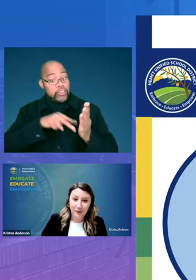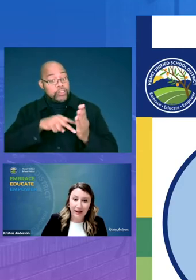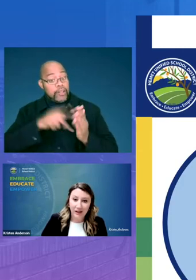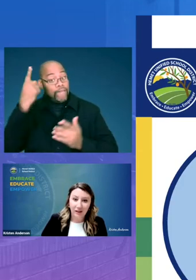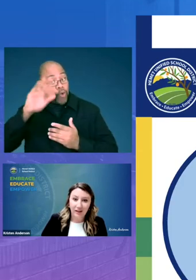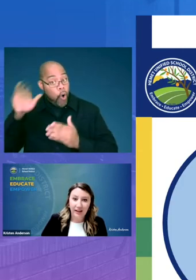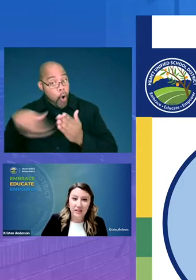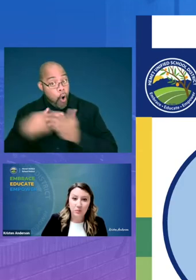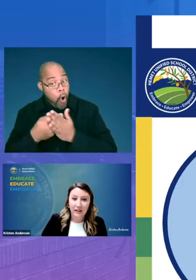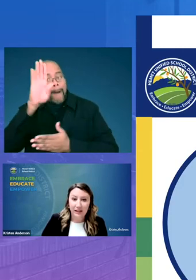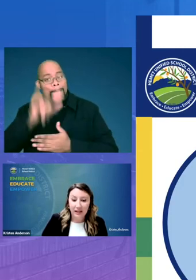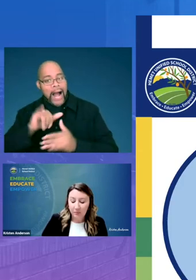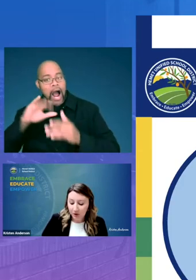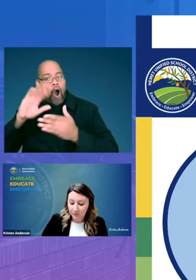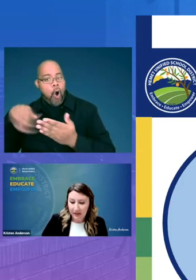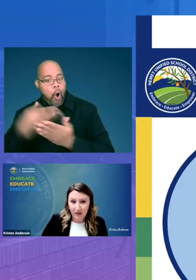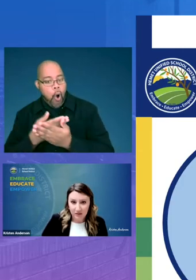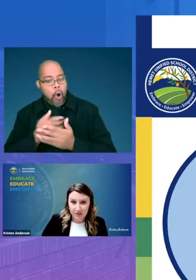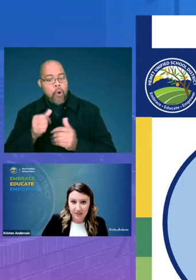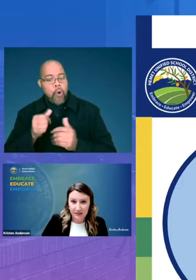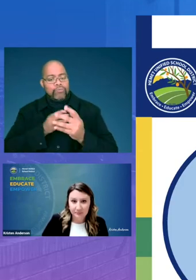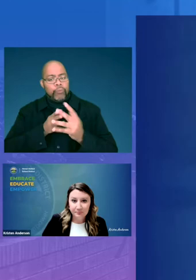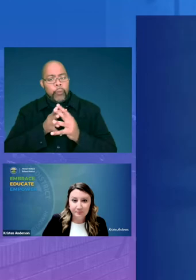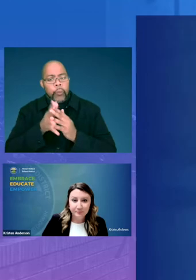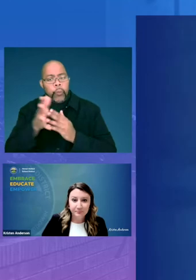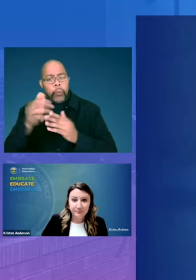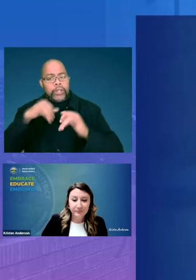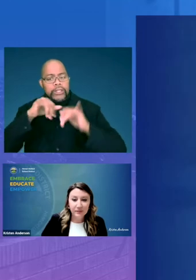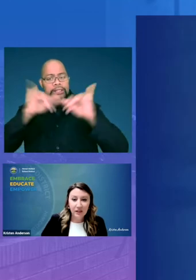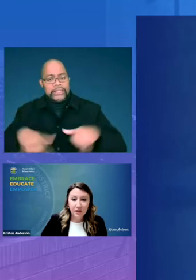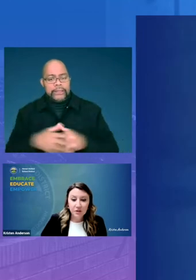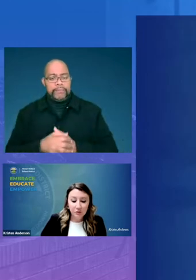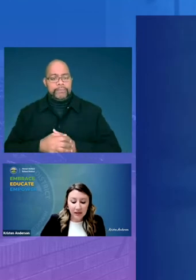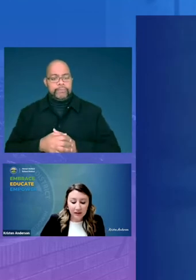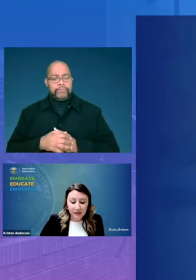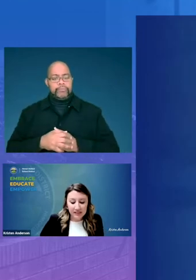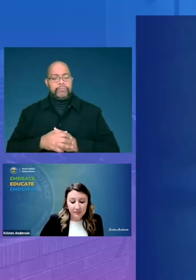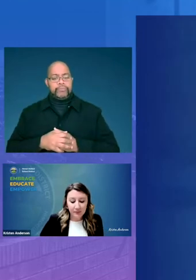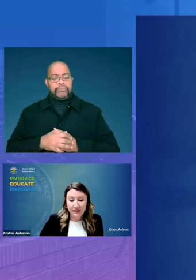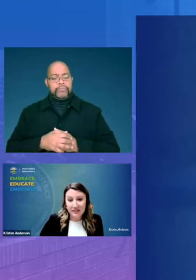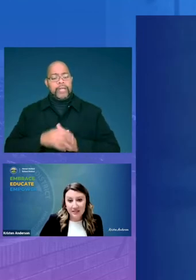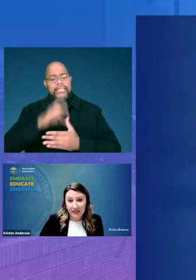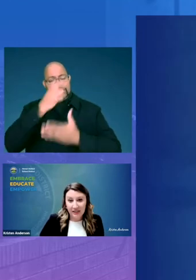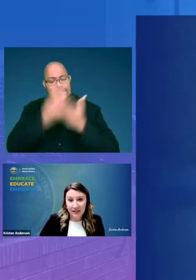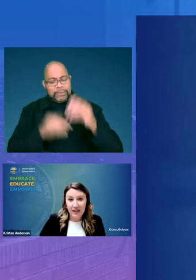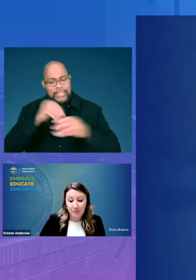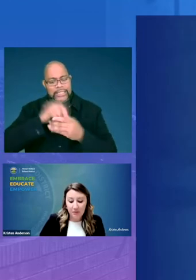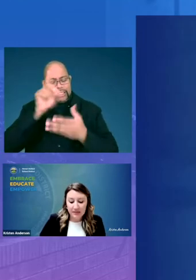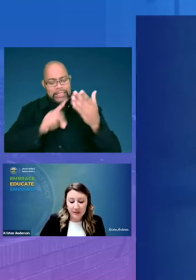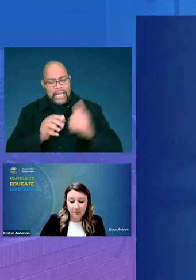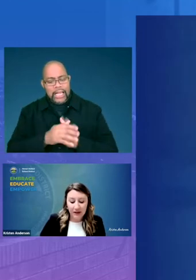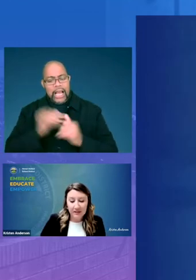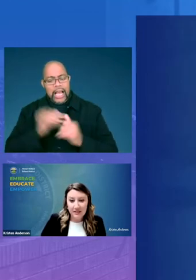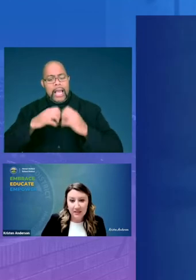by all as we let it permeate our system so diving deeper into designing and implementing practices